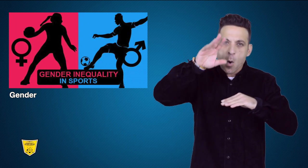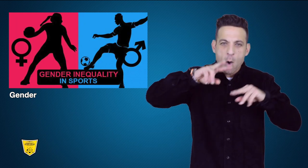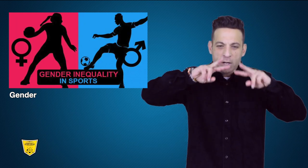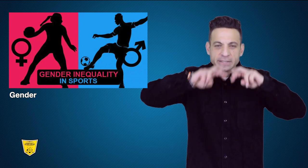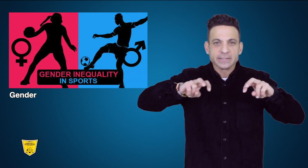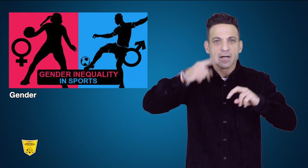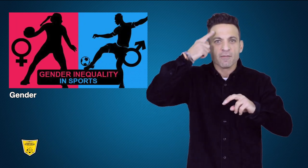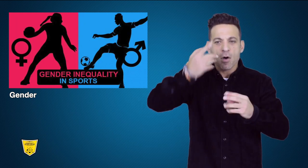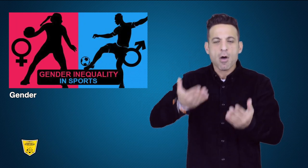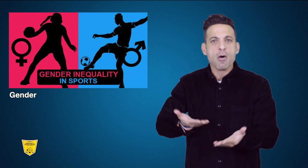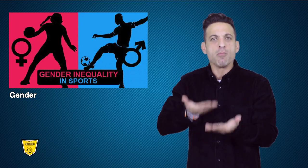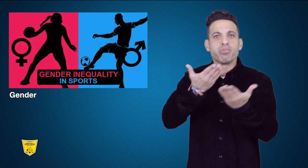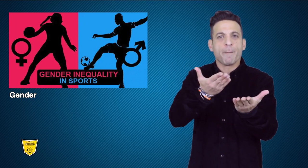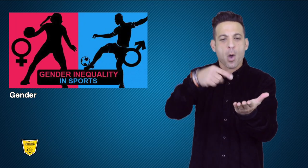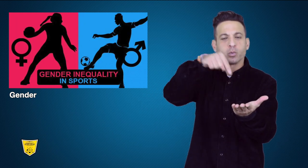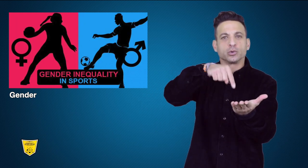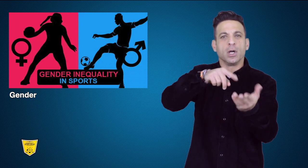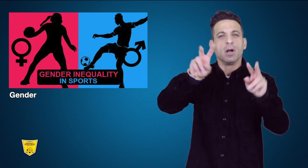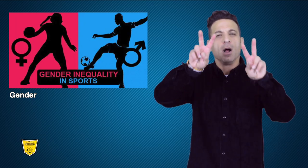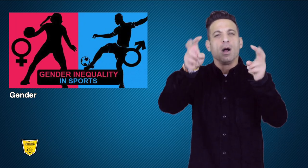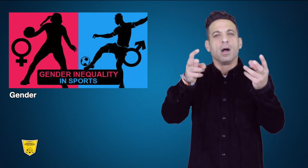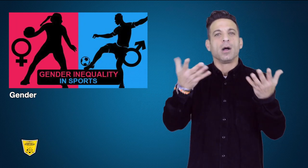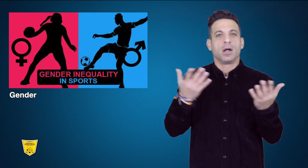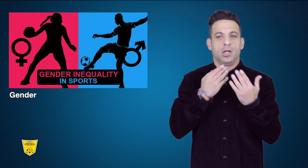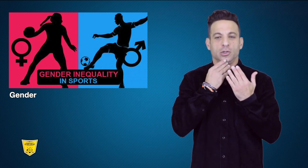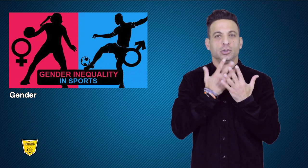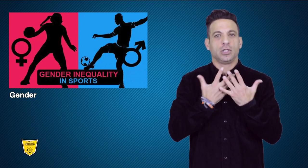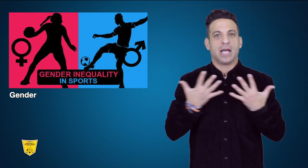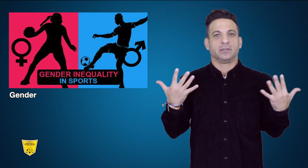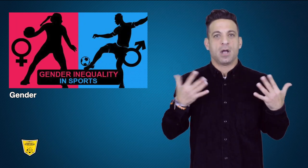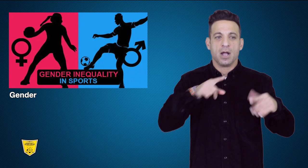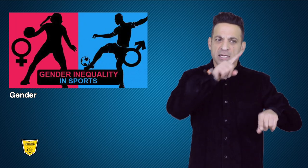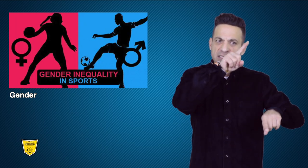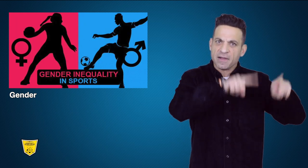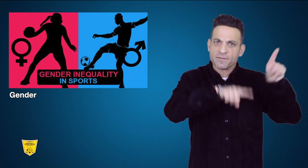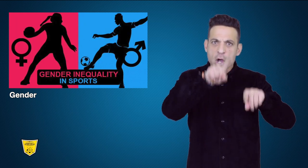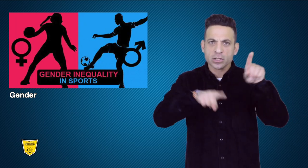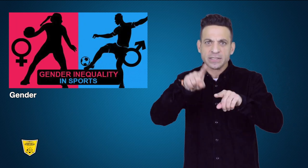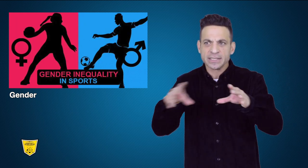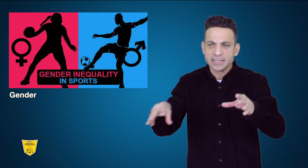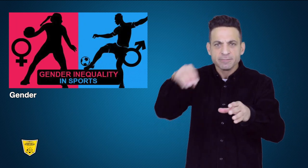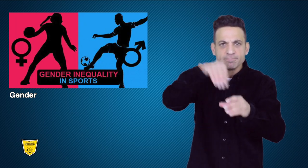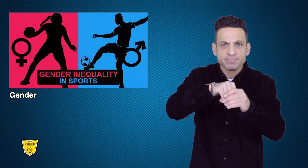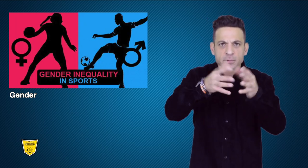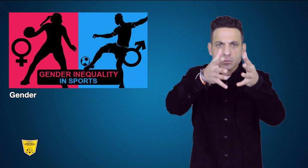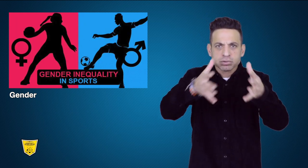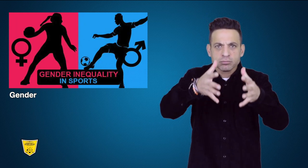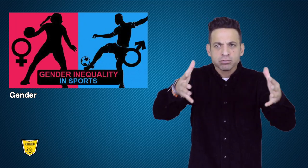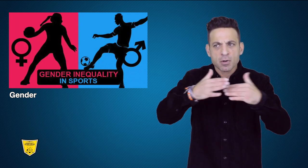on proposals to increase 'gender diversity'